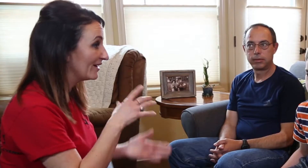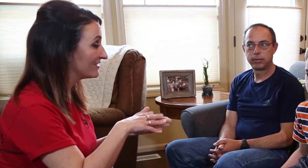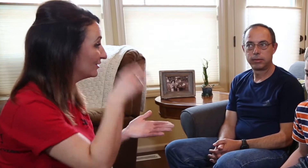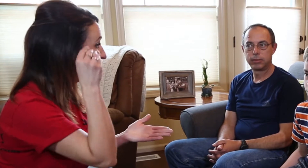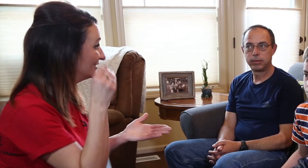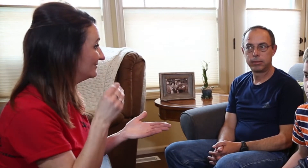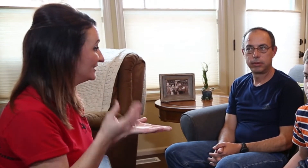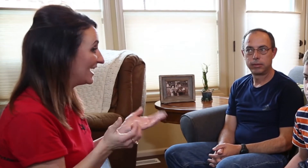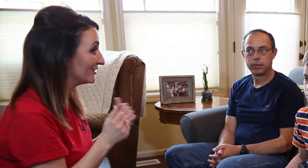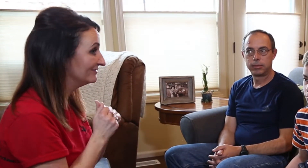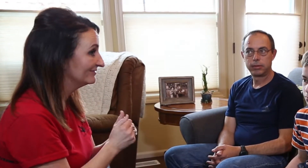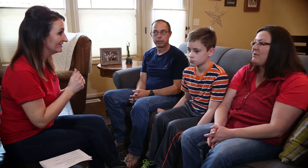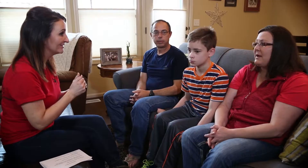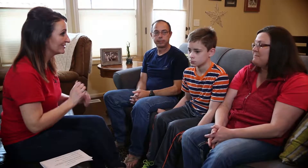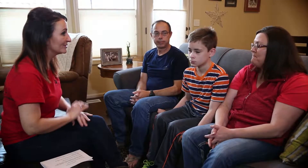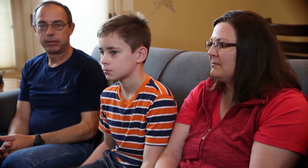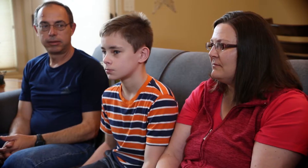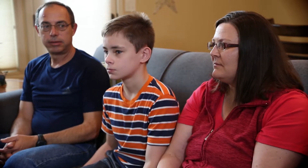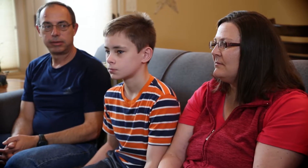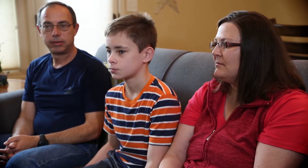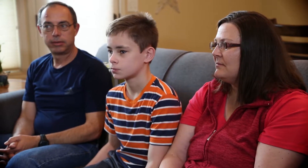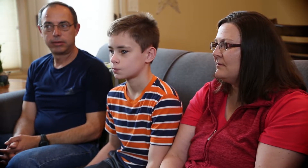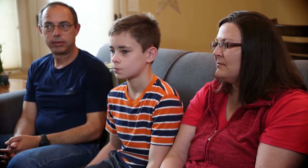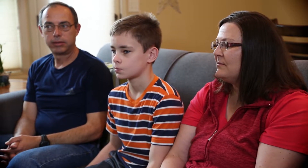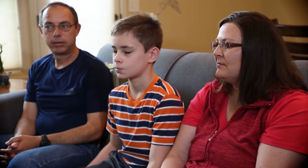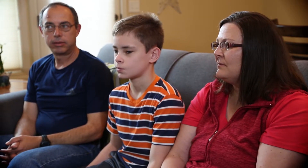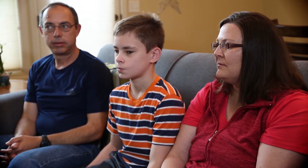guys have learned together correct? And other people, like caregivers, etc